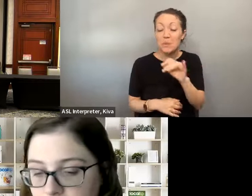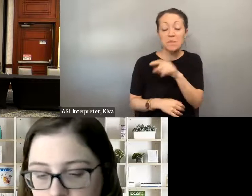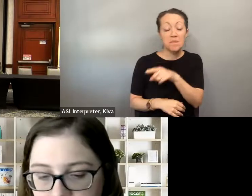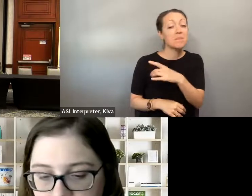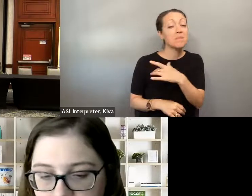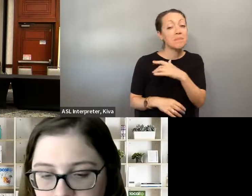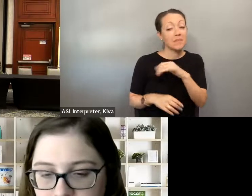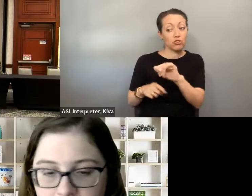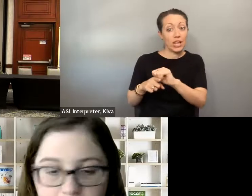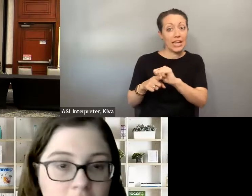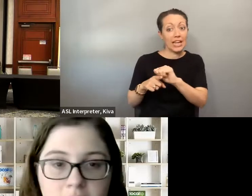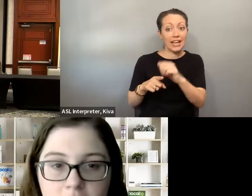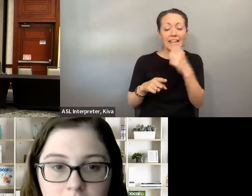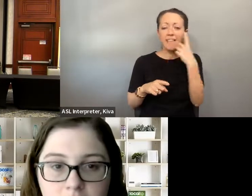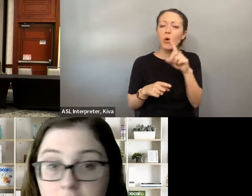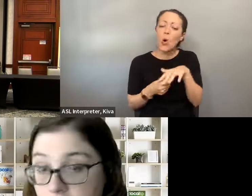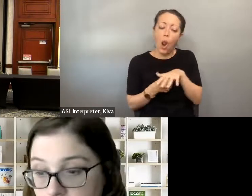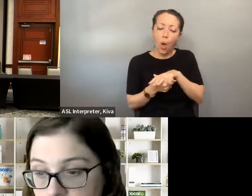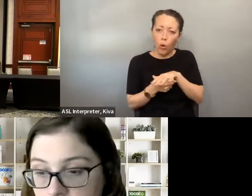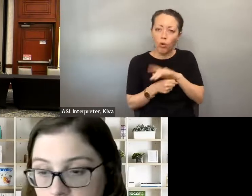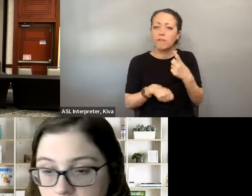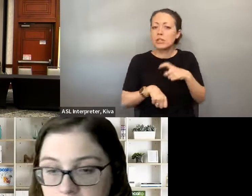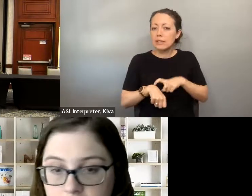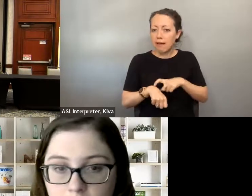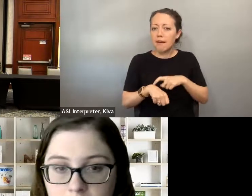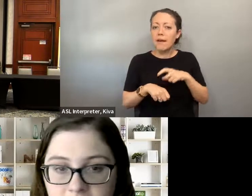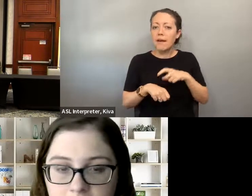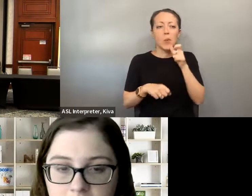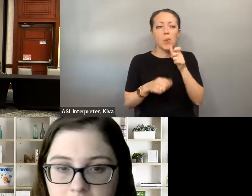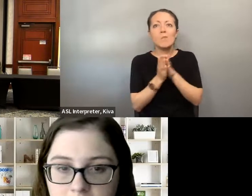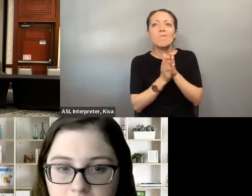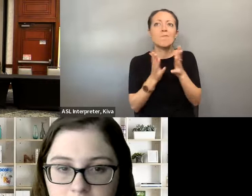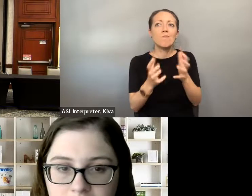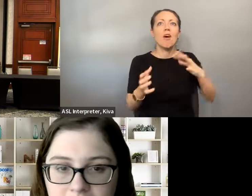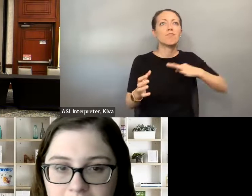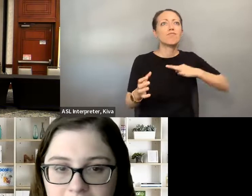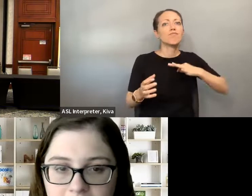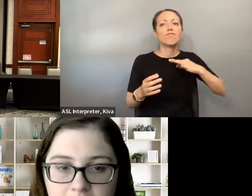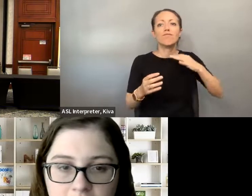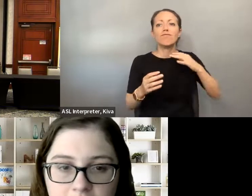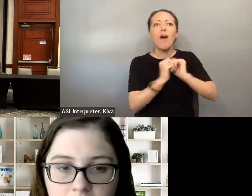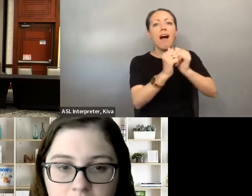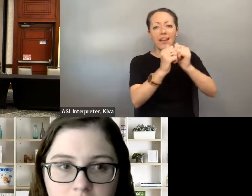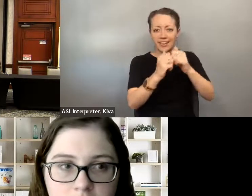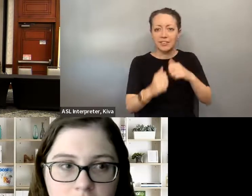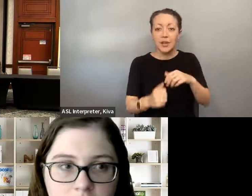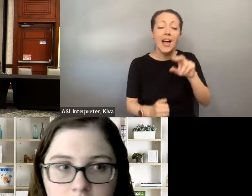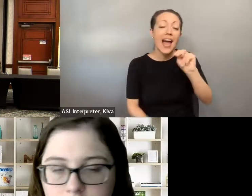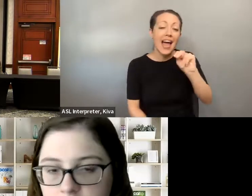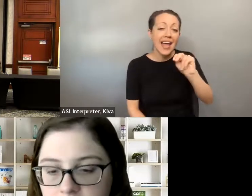as I said, those trainings they're they're they're for first time candidates. the campaign trail. As I said , those trainings are for